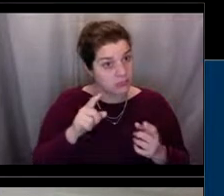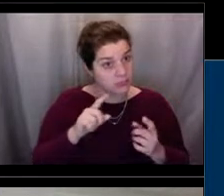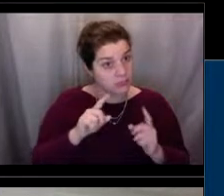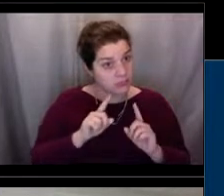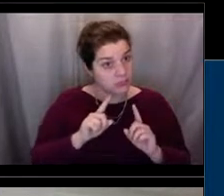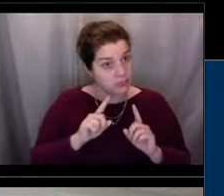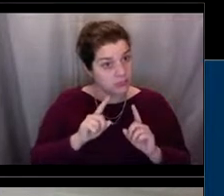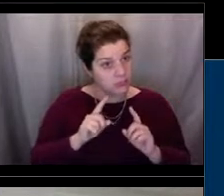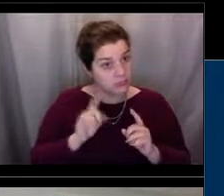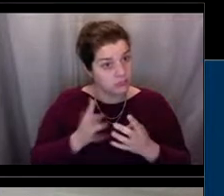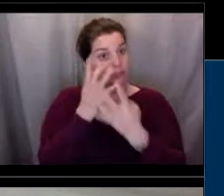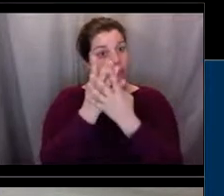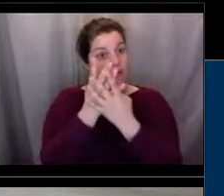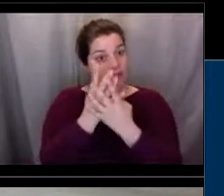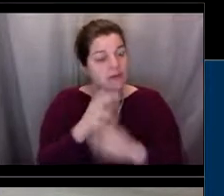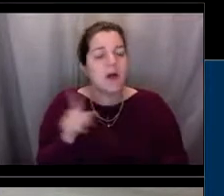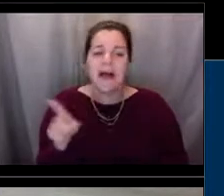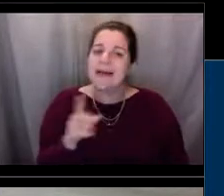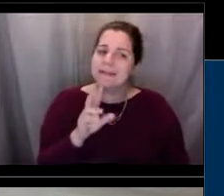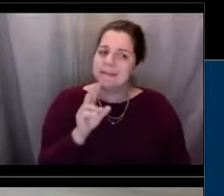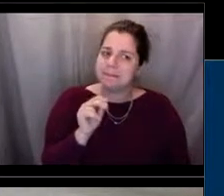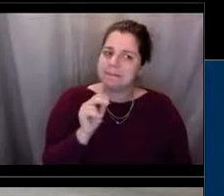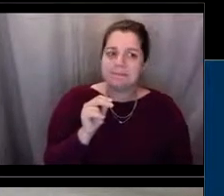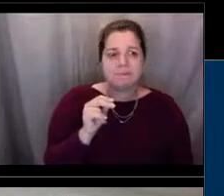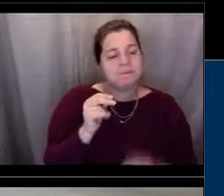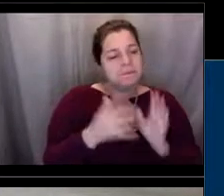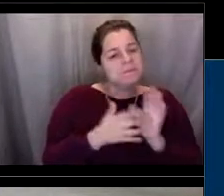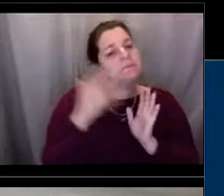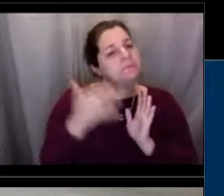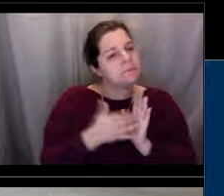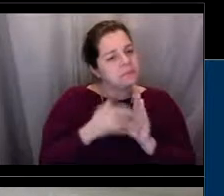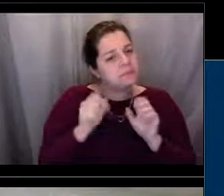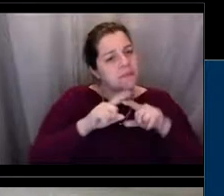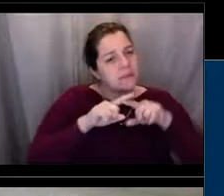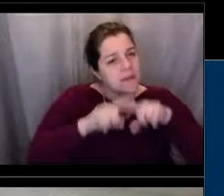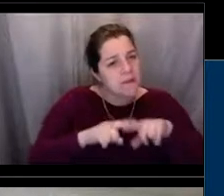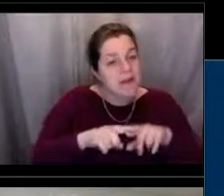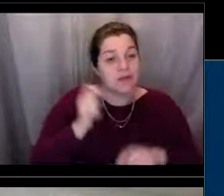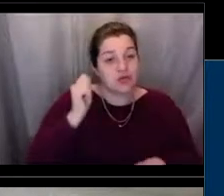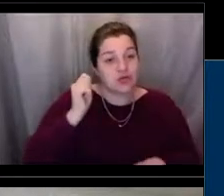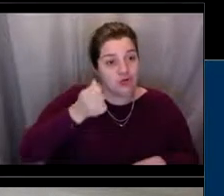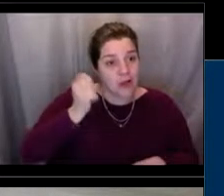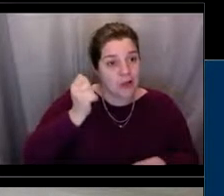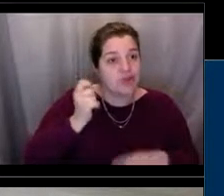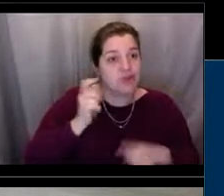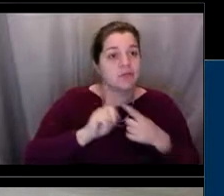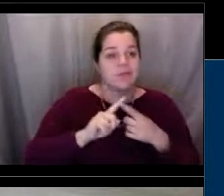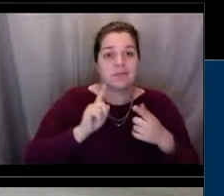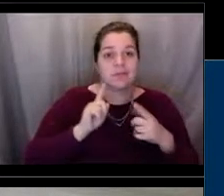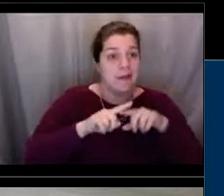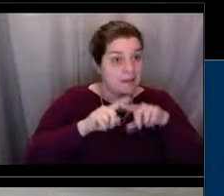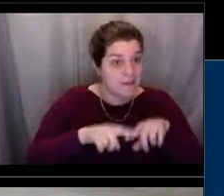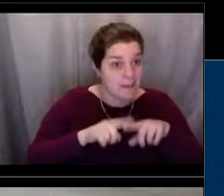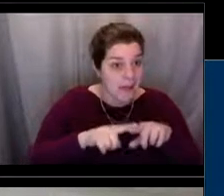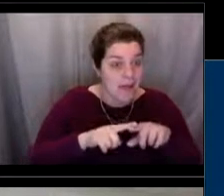on the area you're located in the country. It depends on the judge. It depends on possibly the jury as well